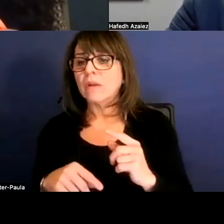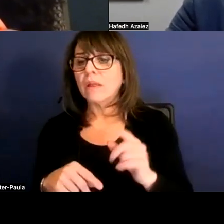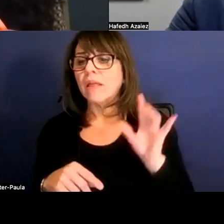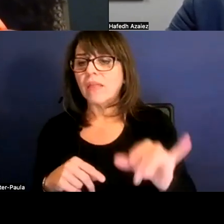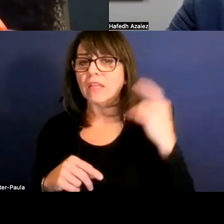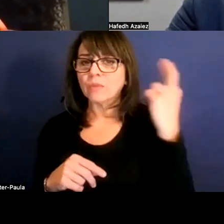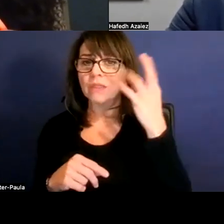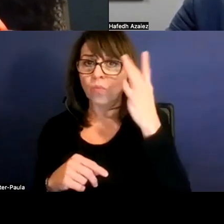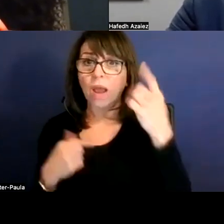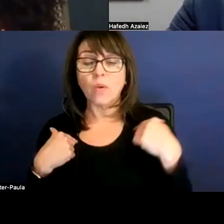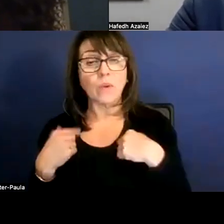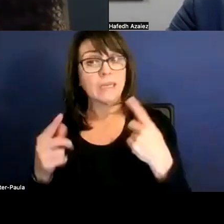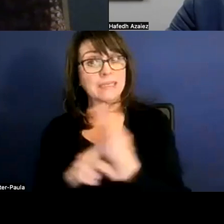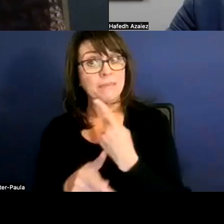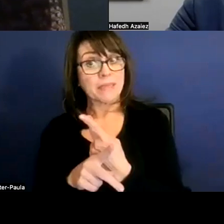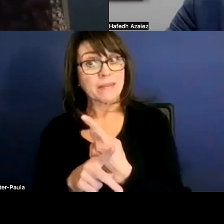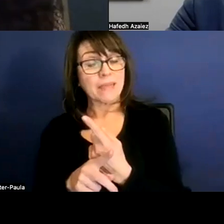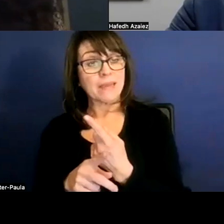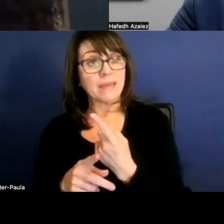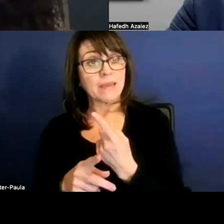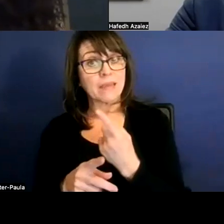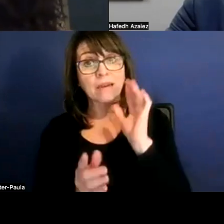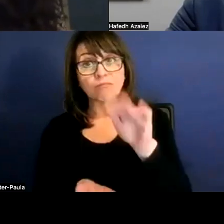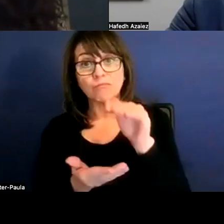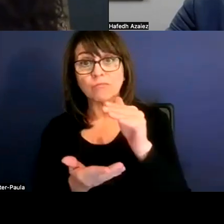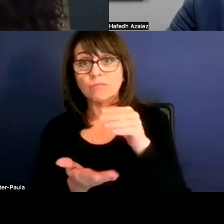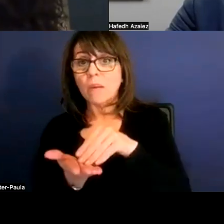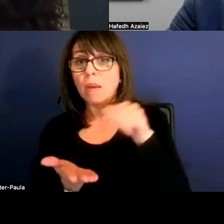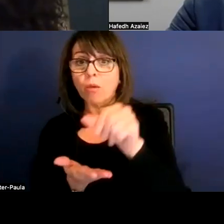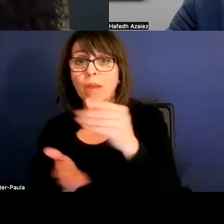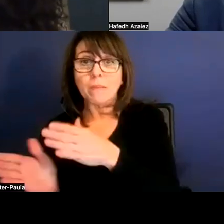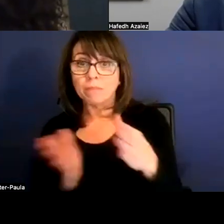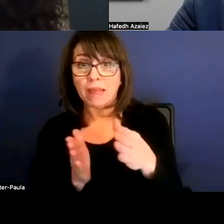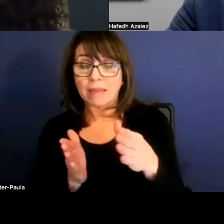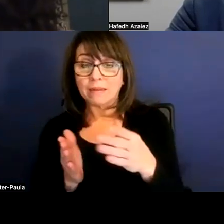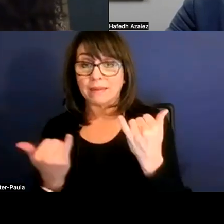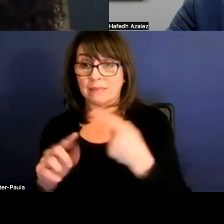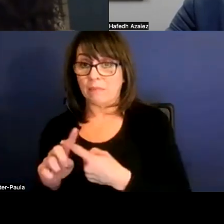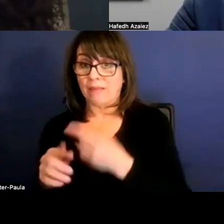we typically take our compensation plan end of this month to our board for their approval.